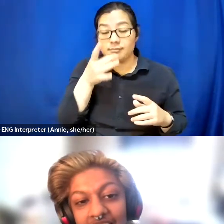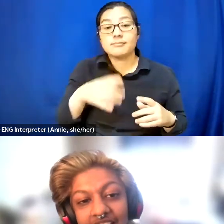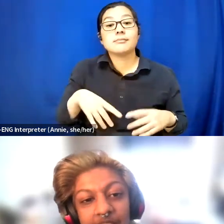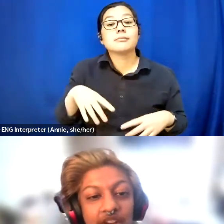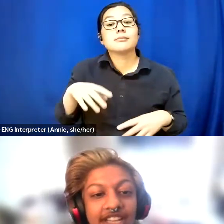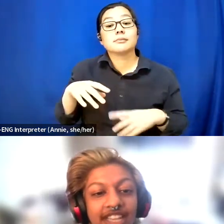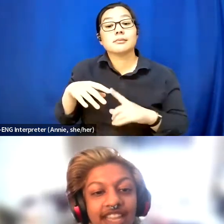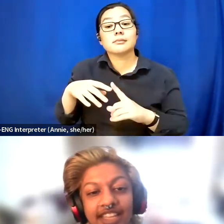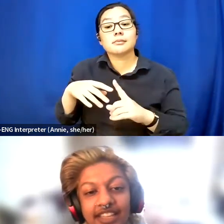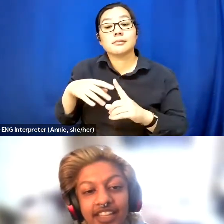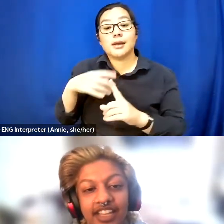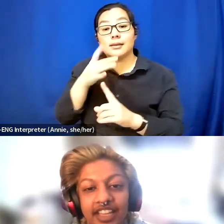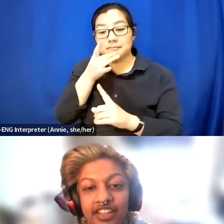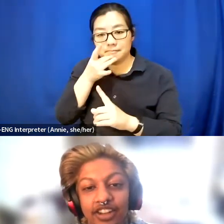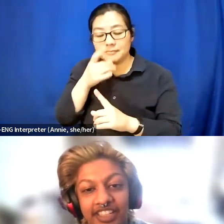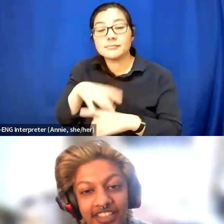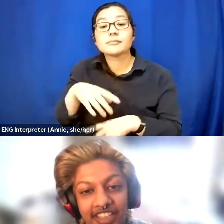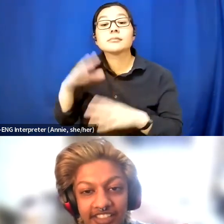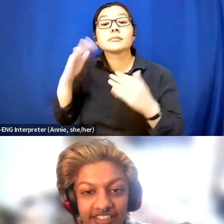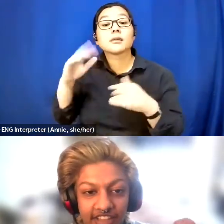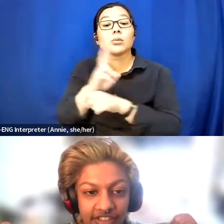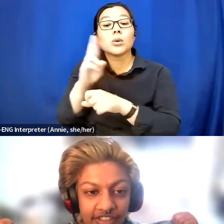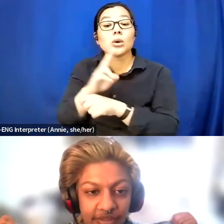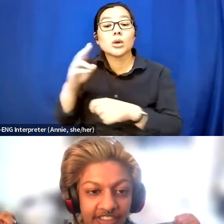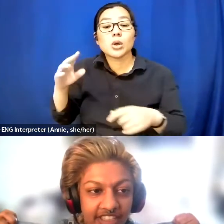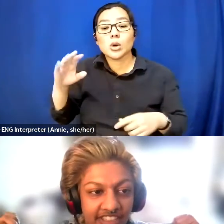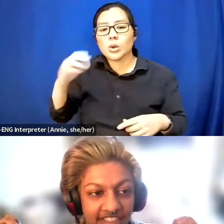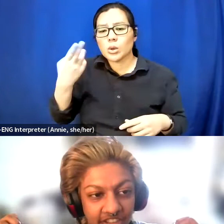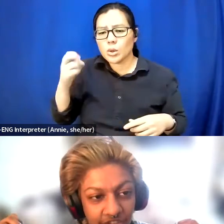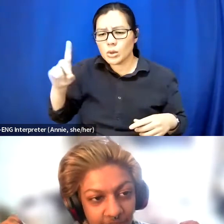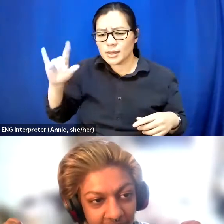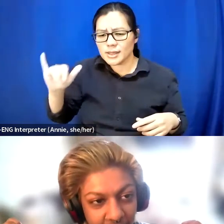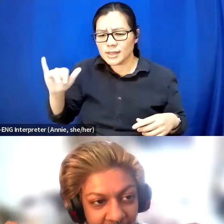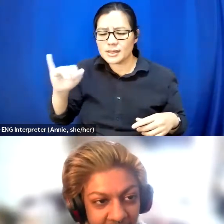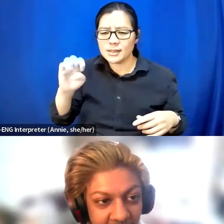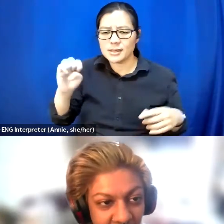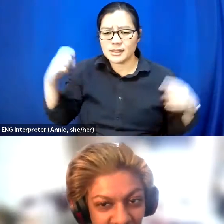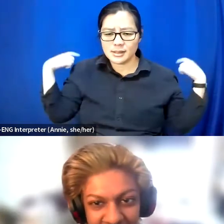I'm wearing a hoodie that is covered with a stitch from Lilo and Stitch.